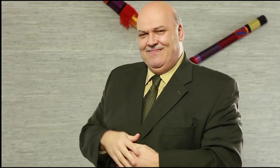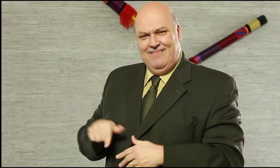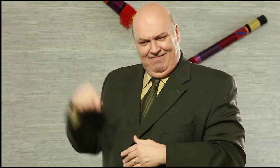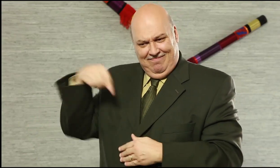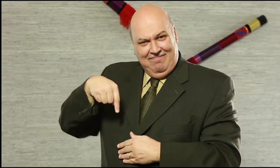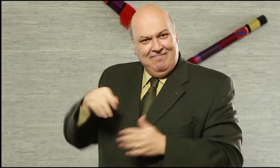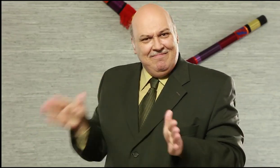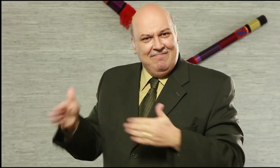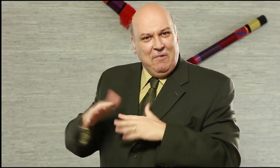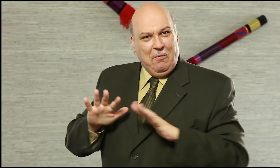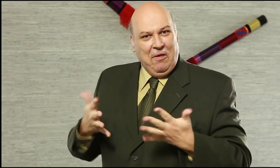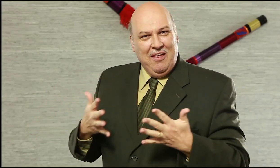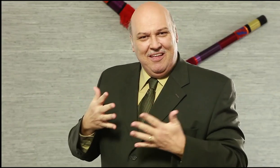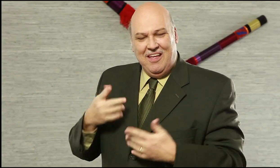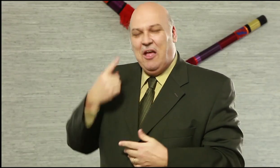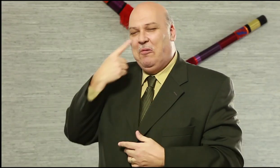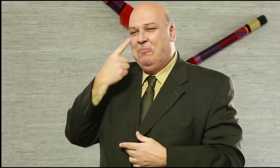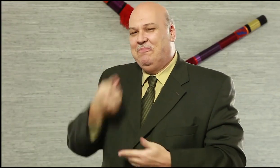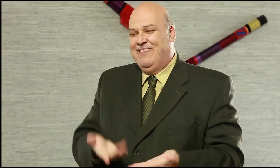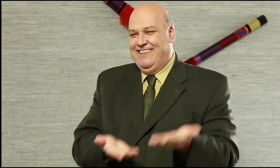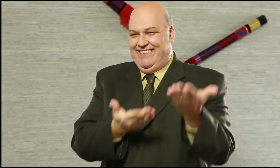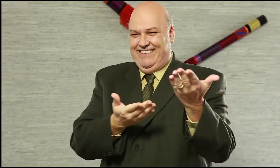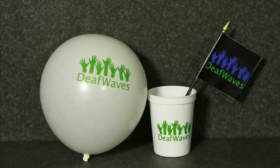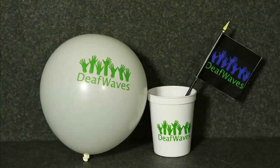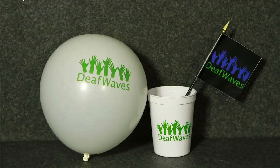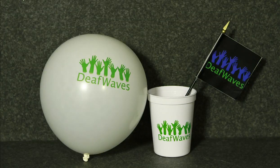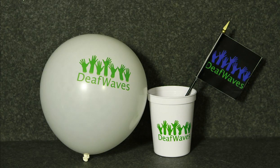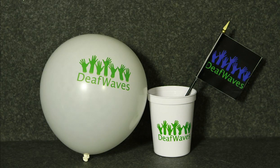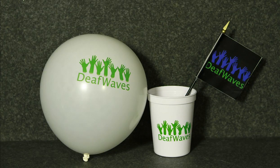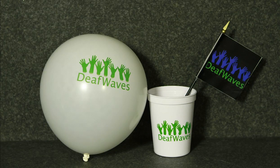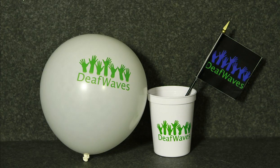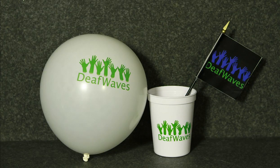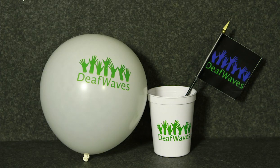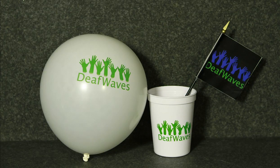shows, inform us in advance with your name